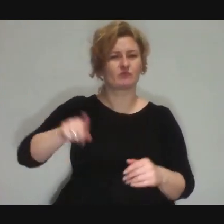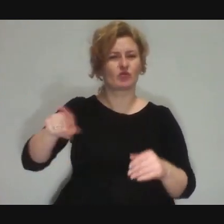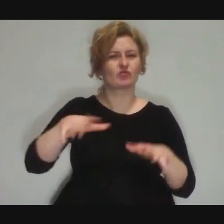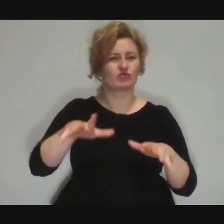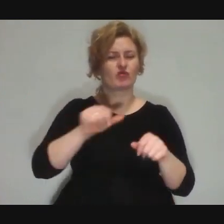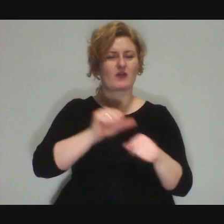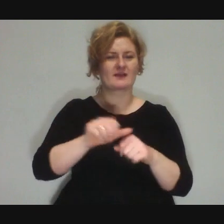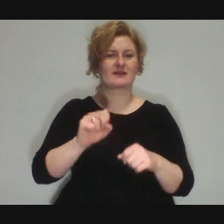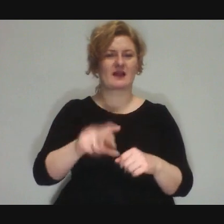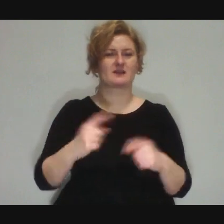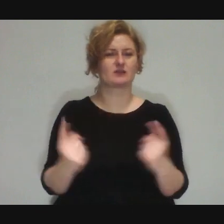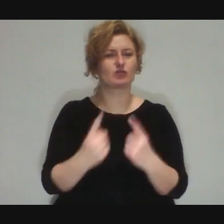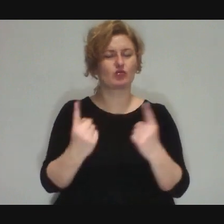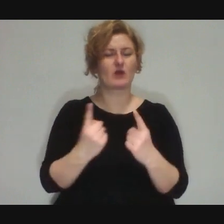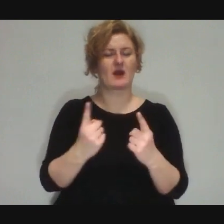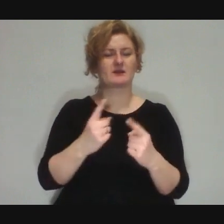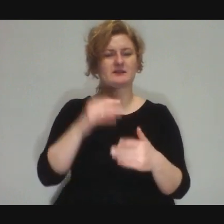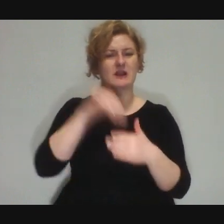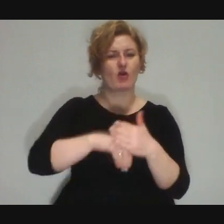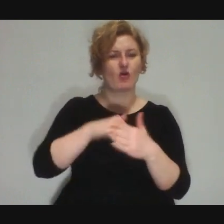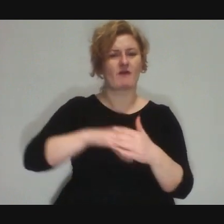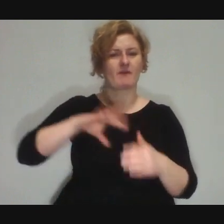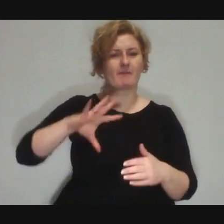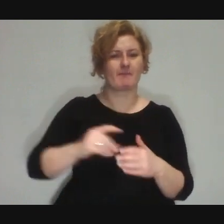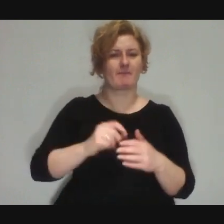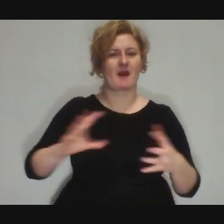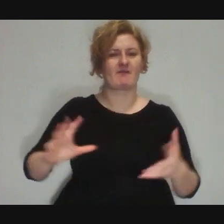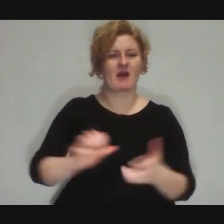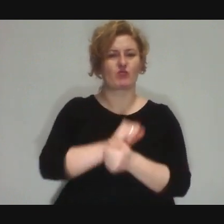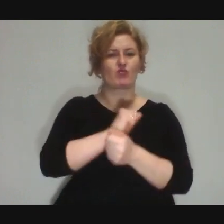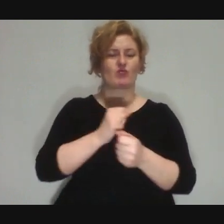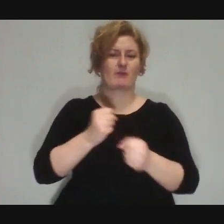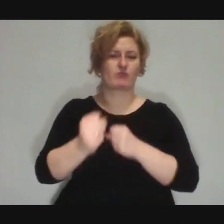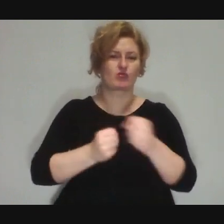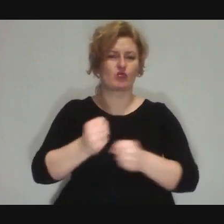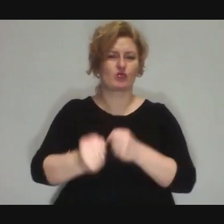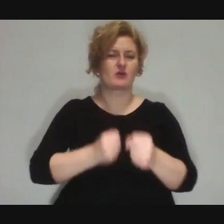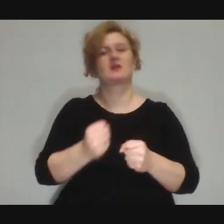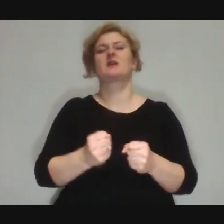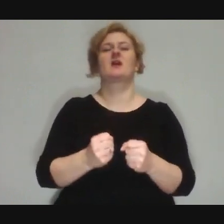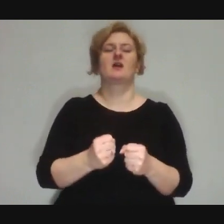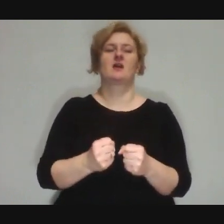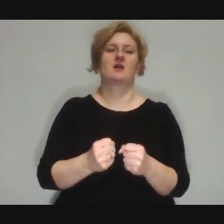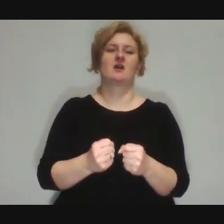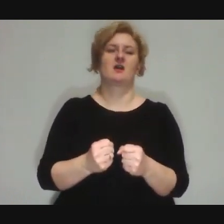sometimes it ends with someone hitting,